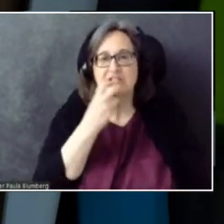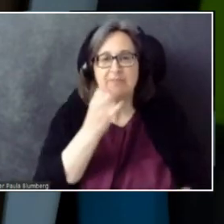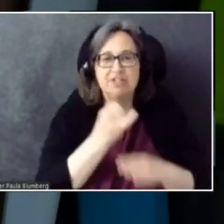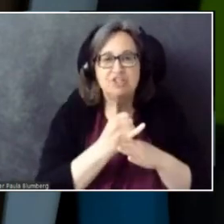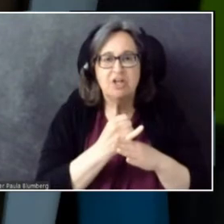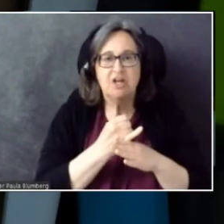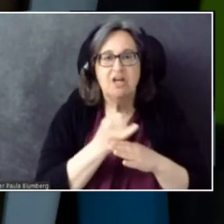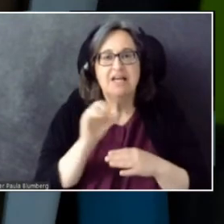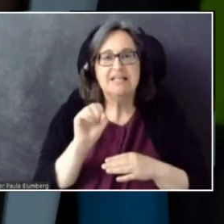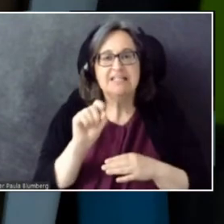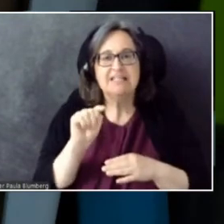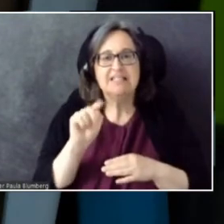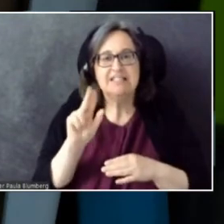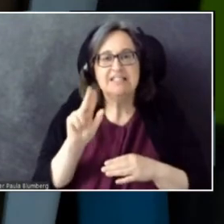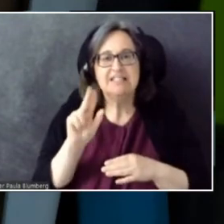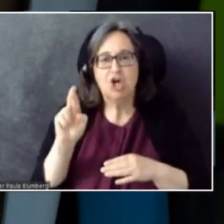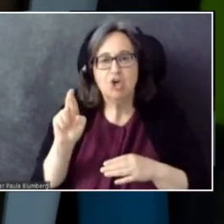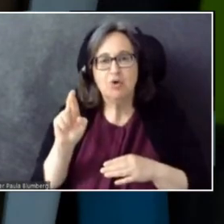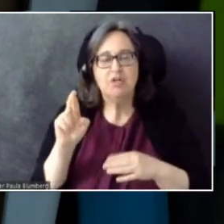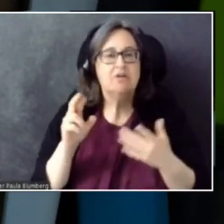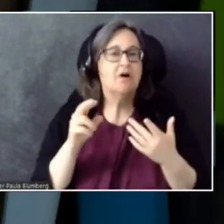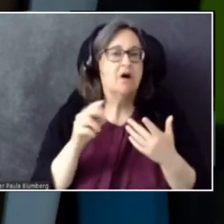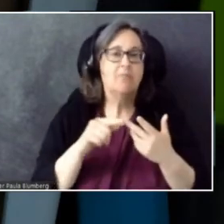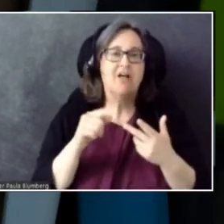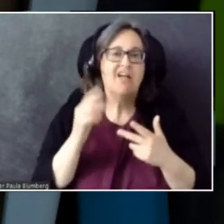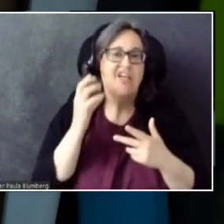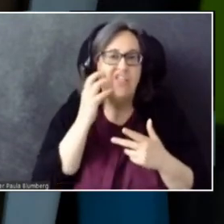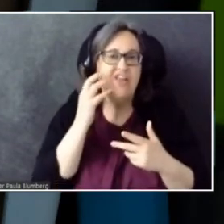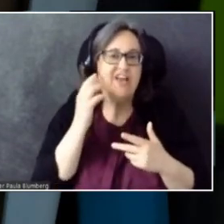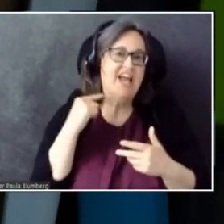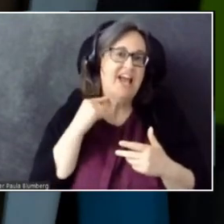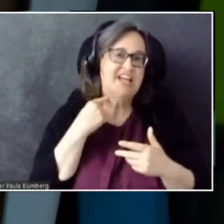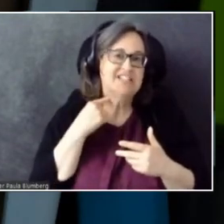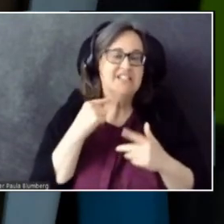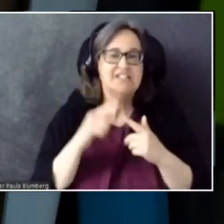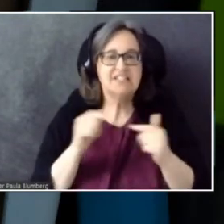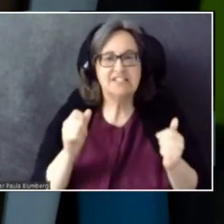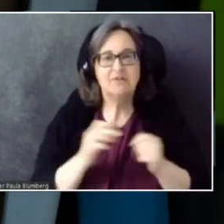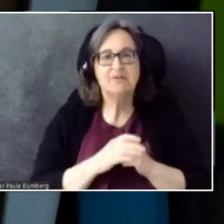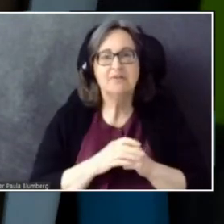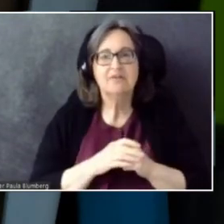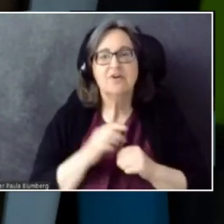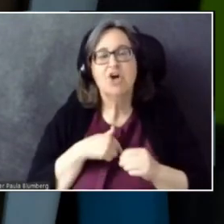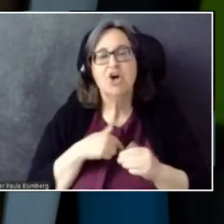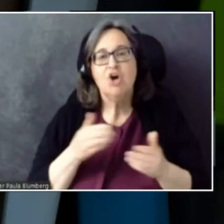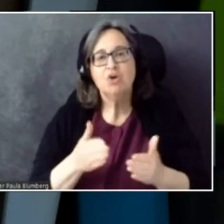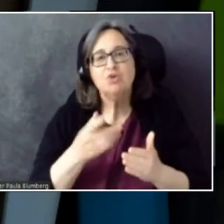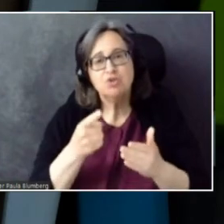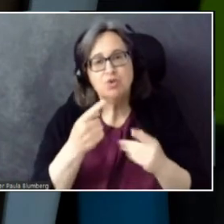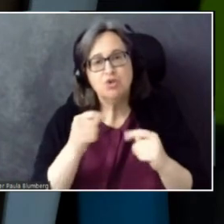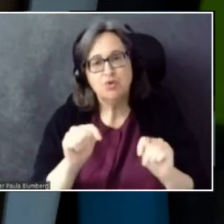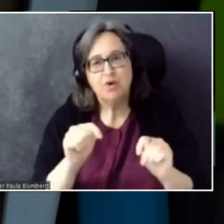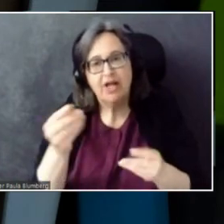I would encourage you to try it and let me know.